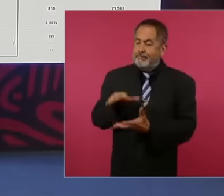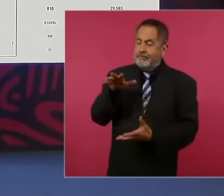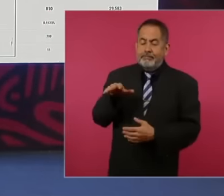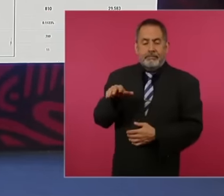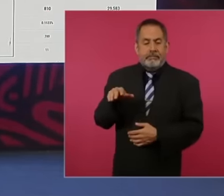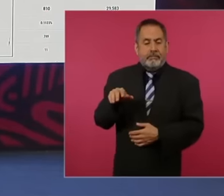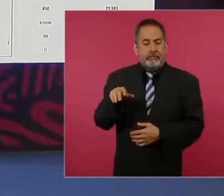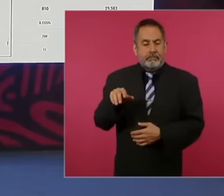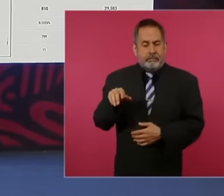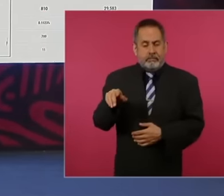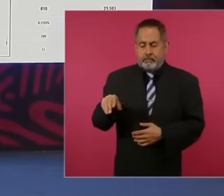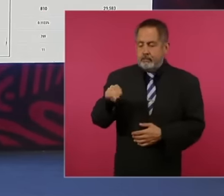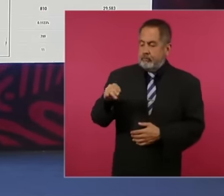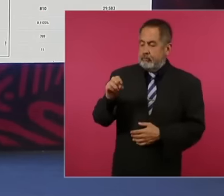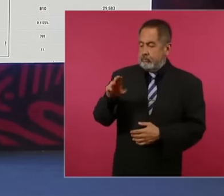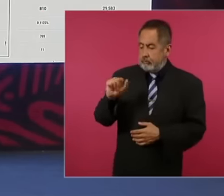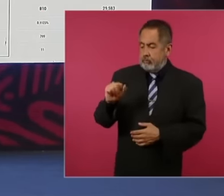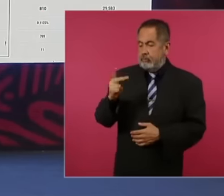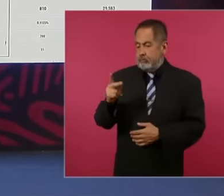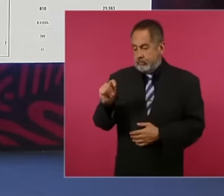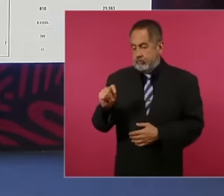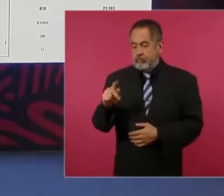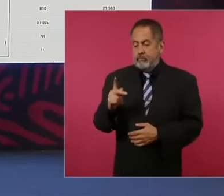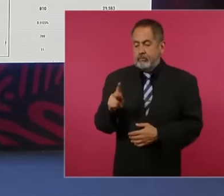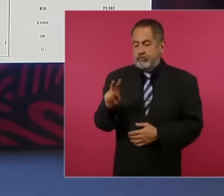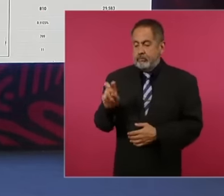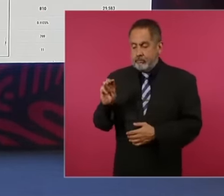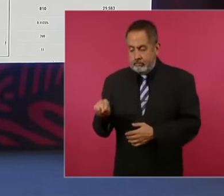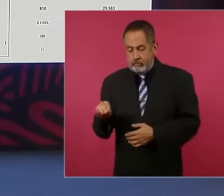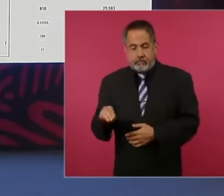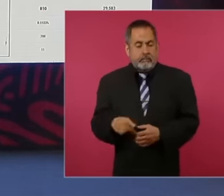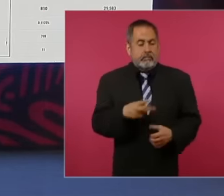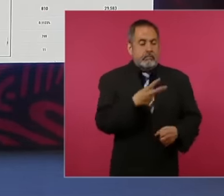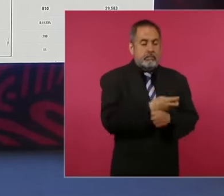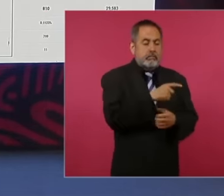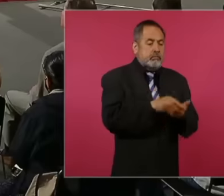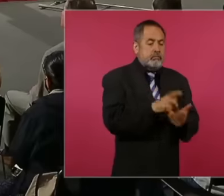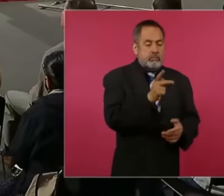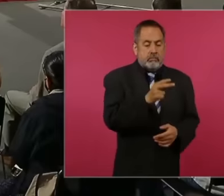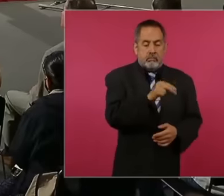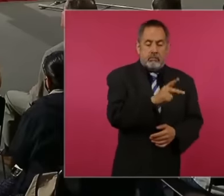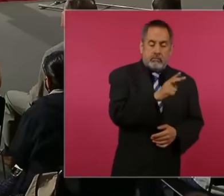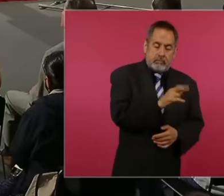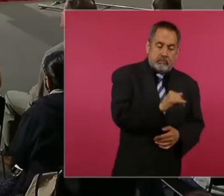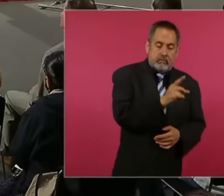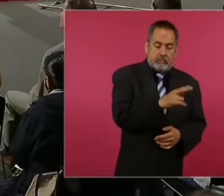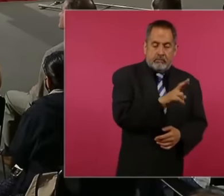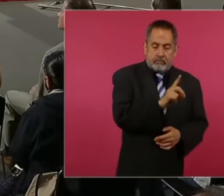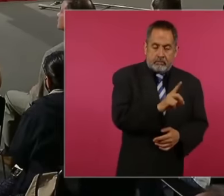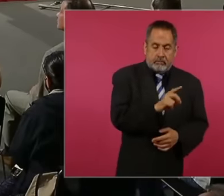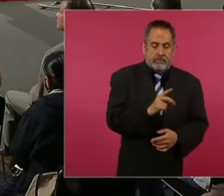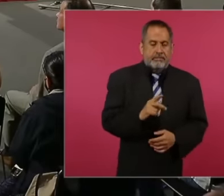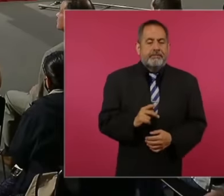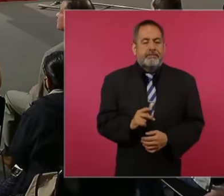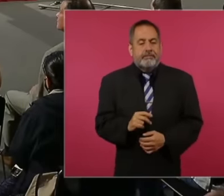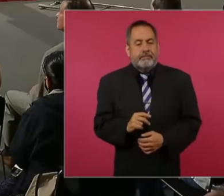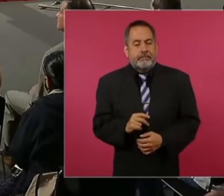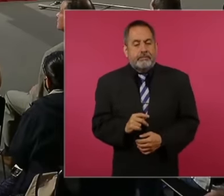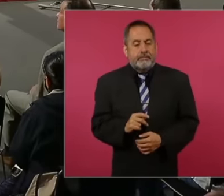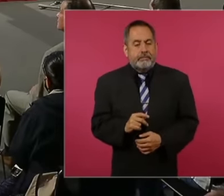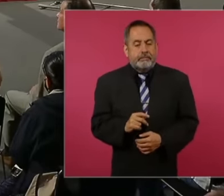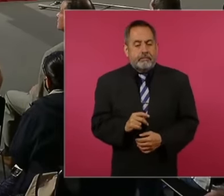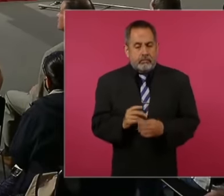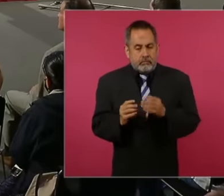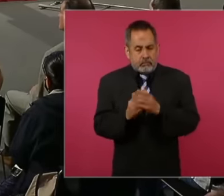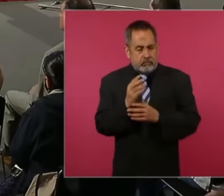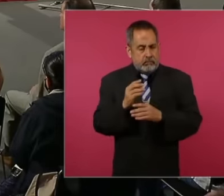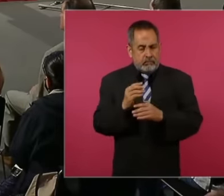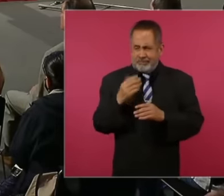Green PT and first pan pri minority PRD we can more or less have an update of the last two